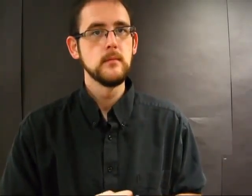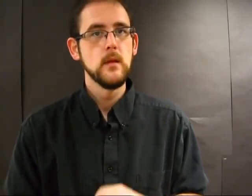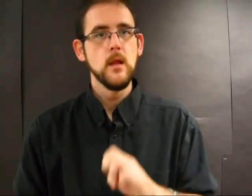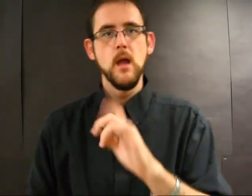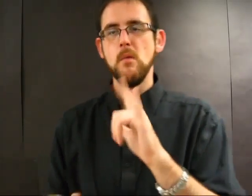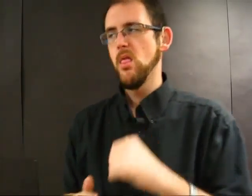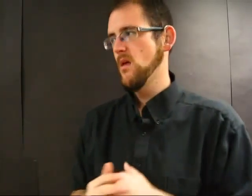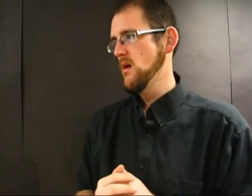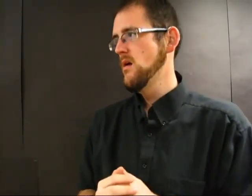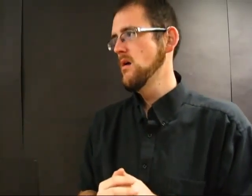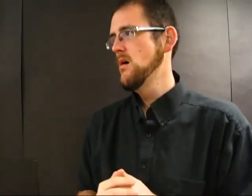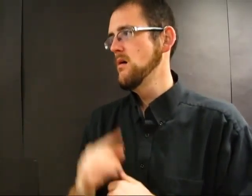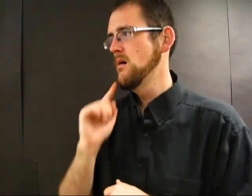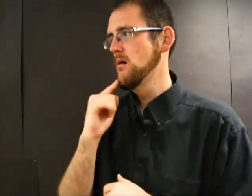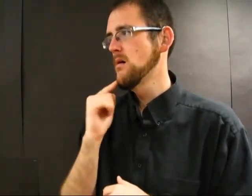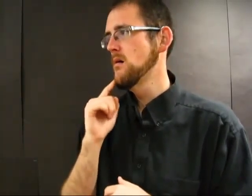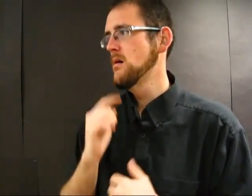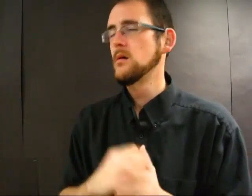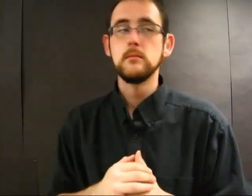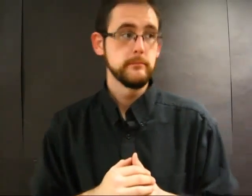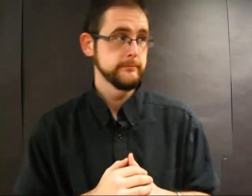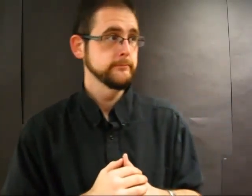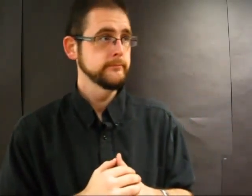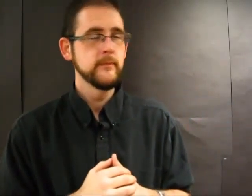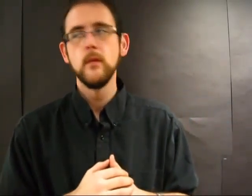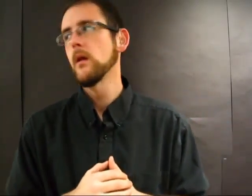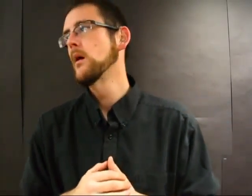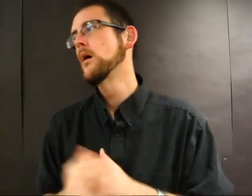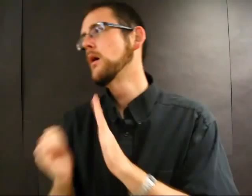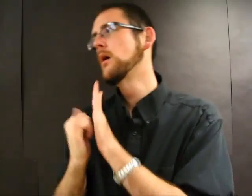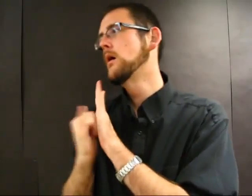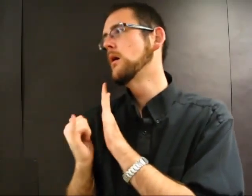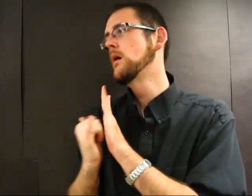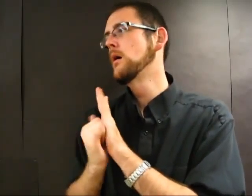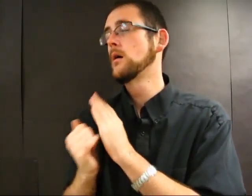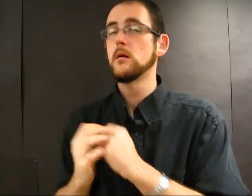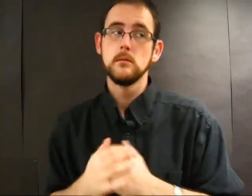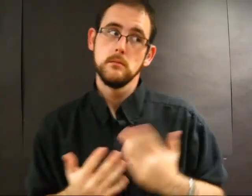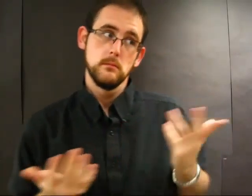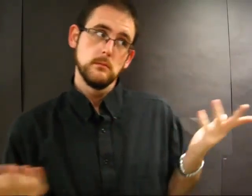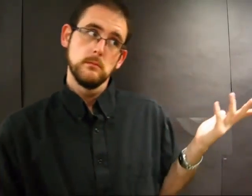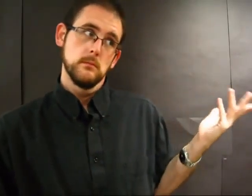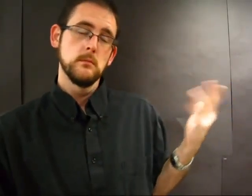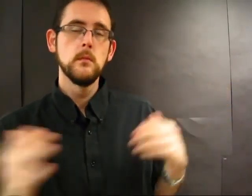Emily resists at first, claiming that it's impossible, but AOR insists.